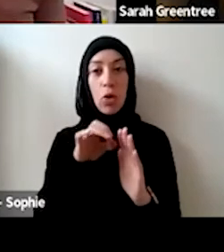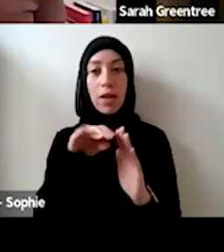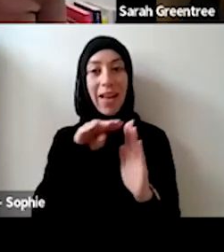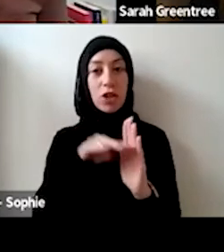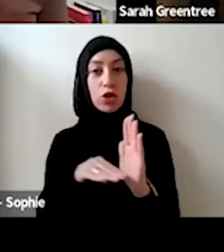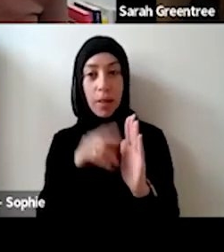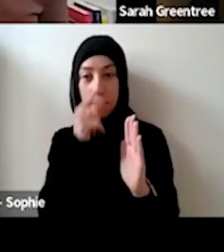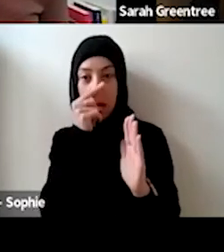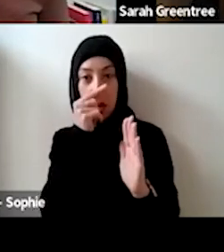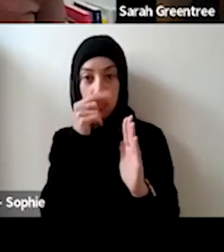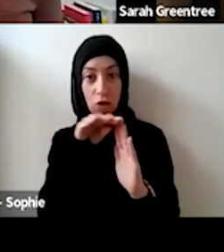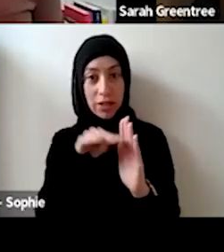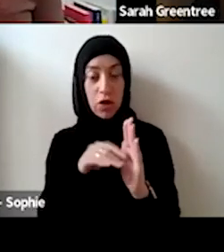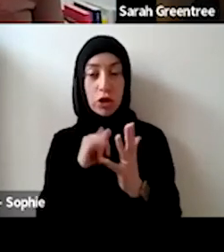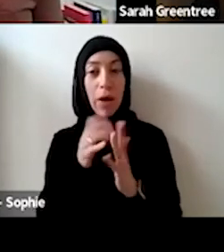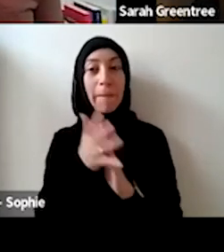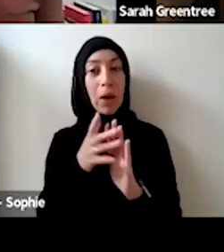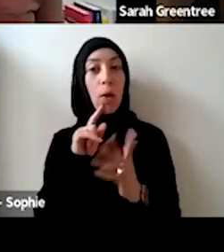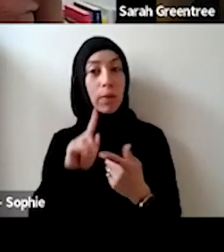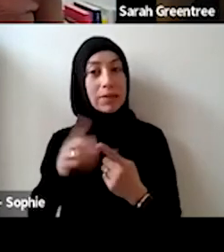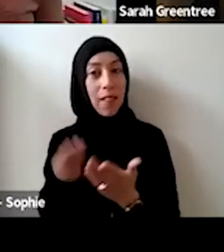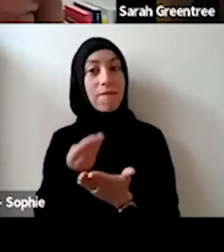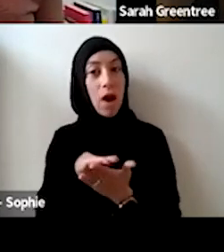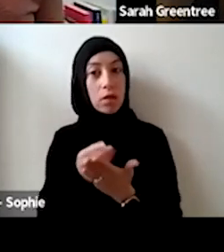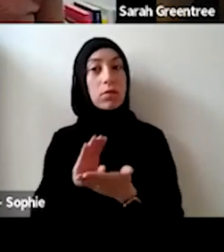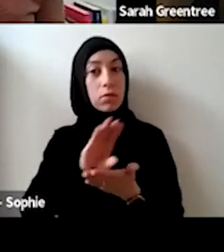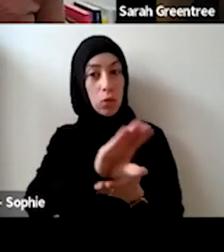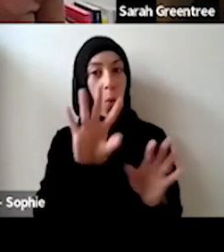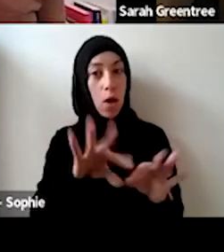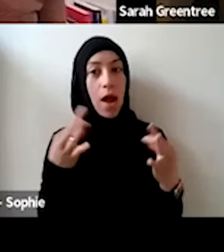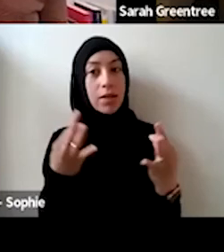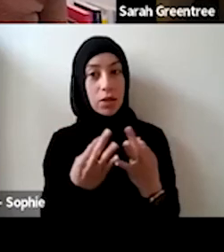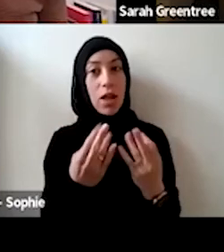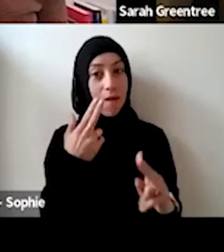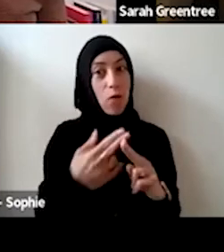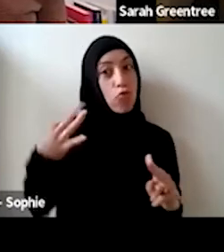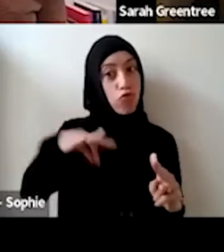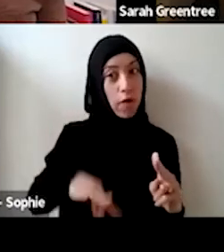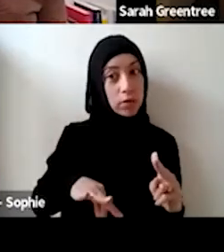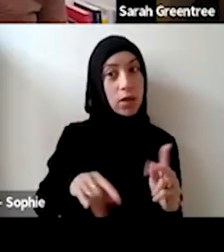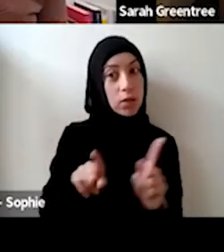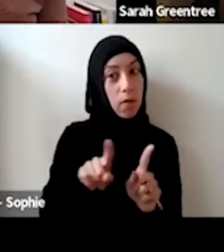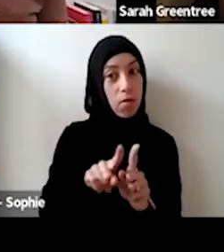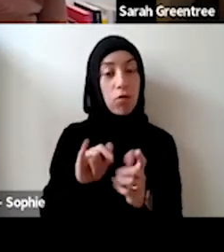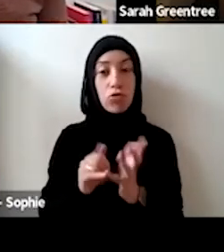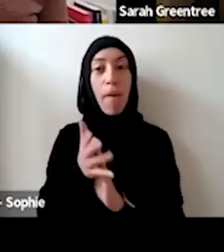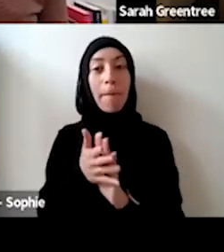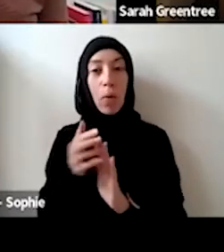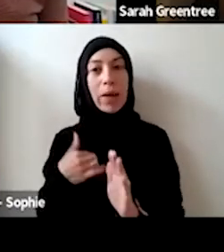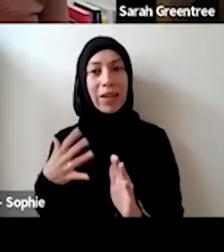Criteria, So it is possible that we would fund organizations that are for profit. No, being not-for-profit is not eligibility criteria, so it is possible we can fund organisations that are for profit. But I guess, we want to be sure, we look at those